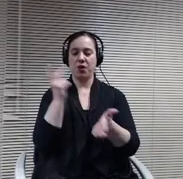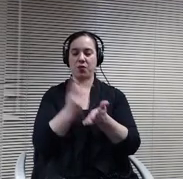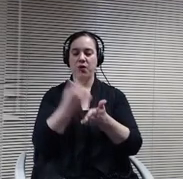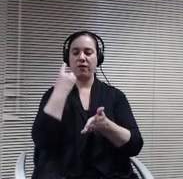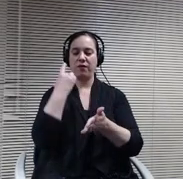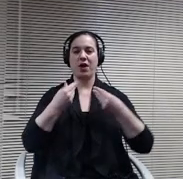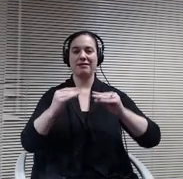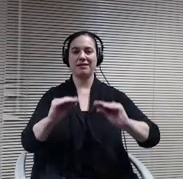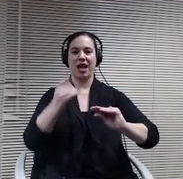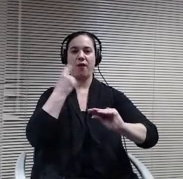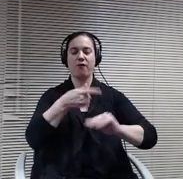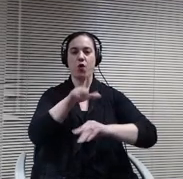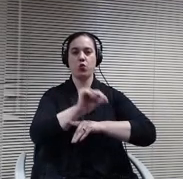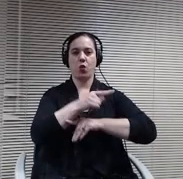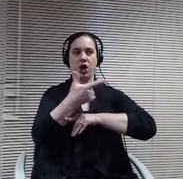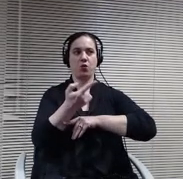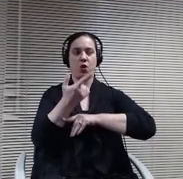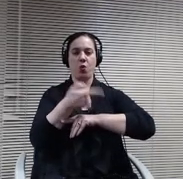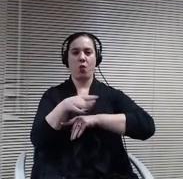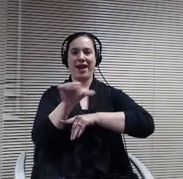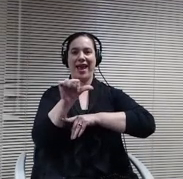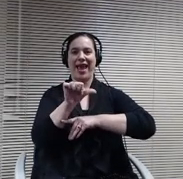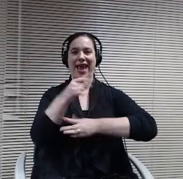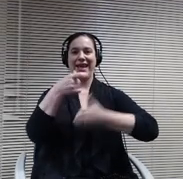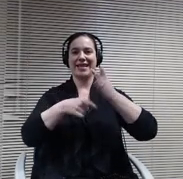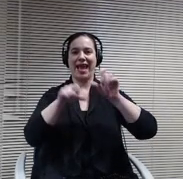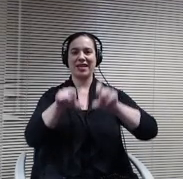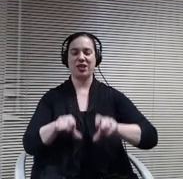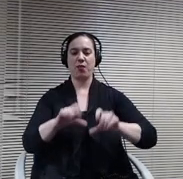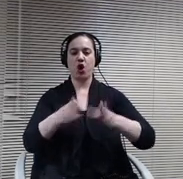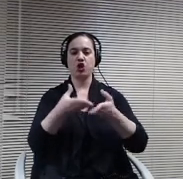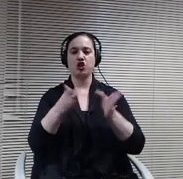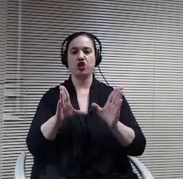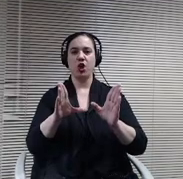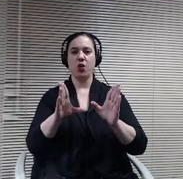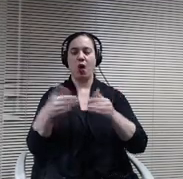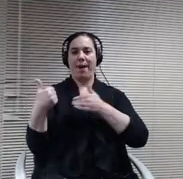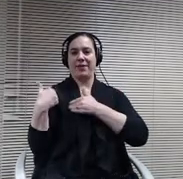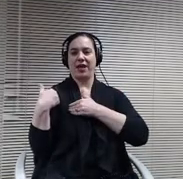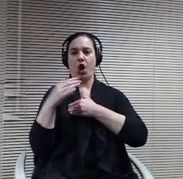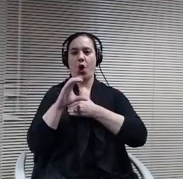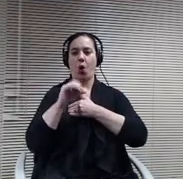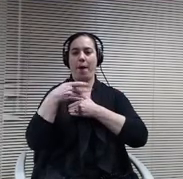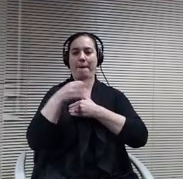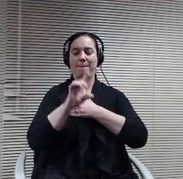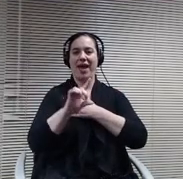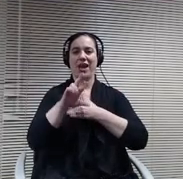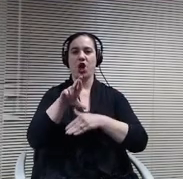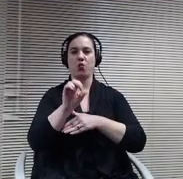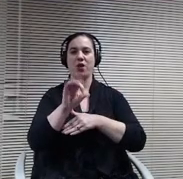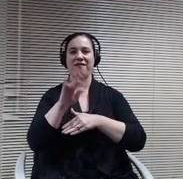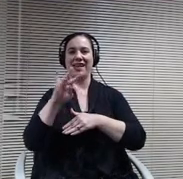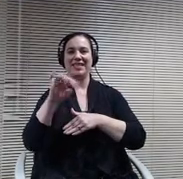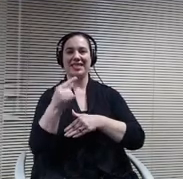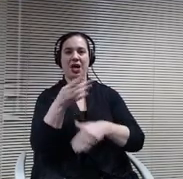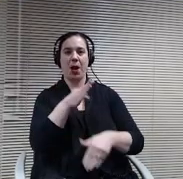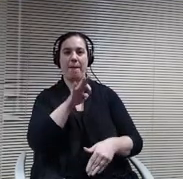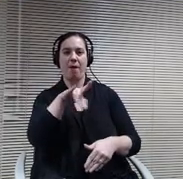obligation opep refunding bonds. Doctor Peterson, sorry, Please note that this is a carry in item you probably would have